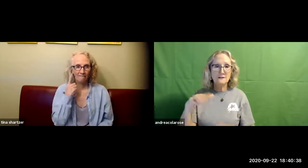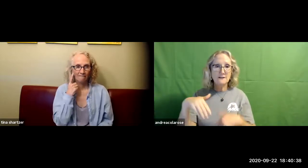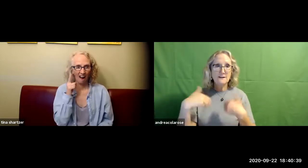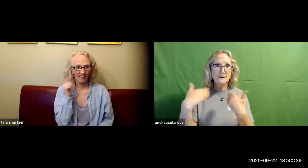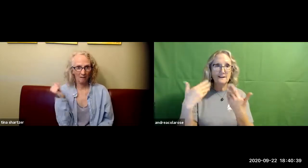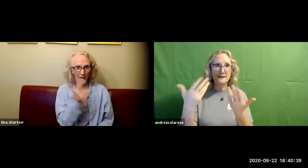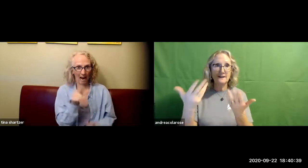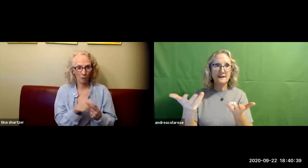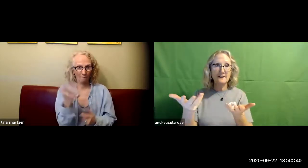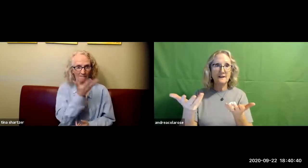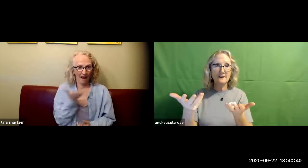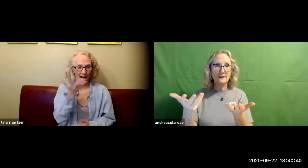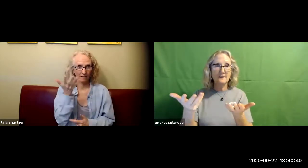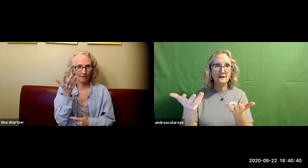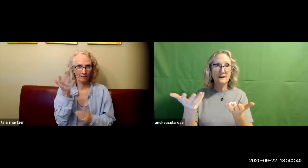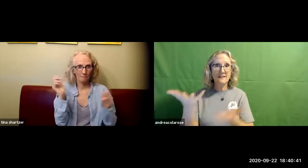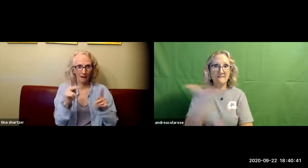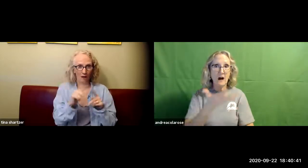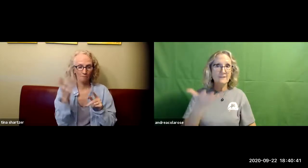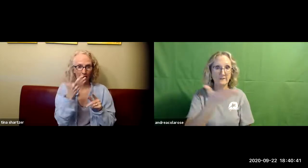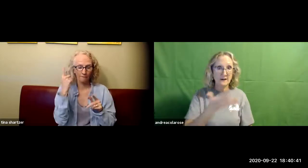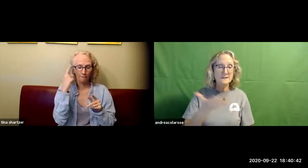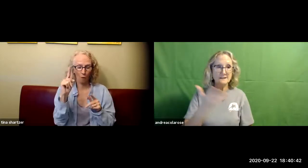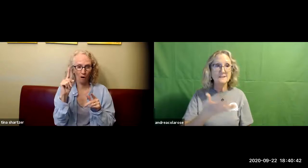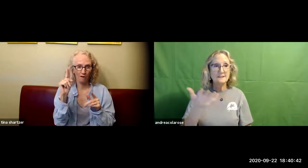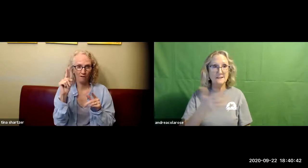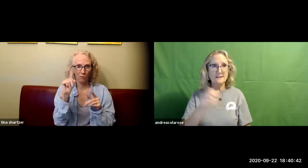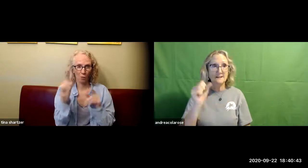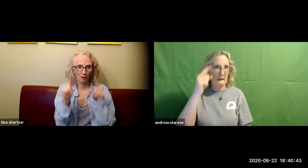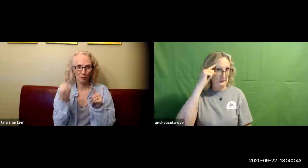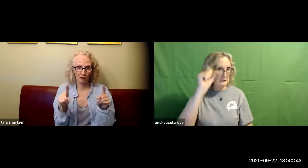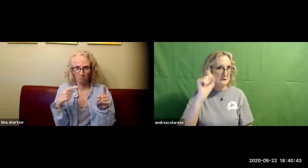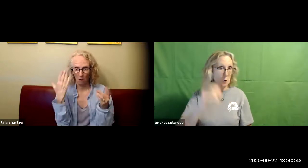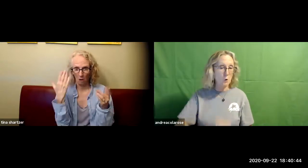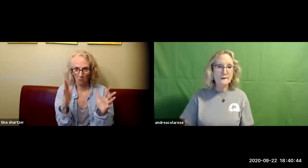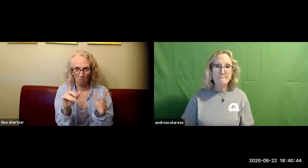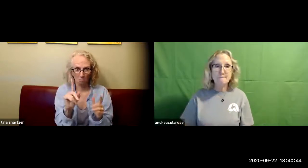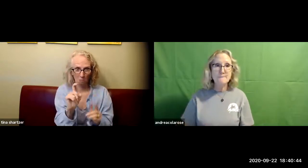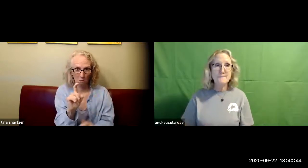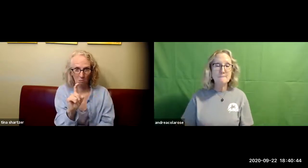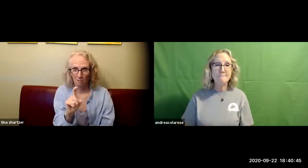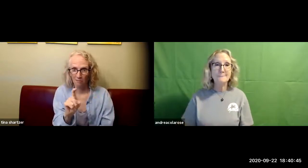it back over to lisa fur or are all vital that's up on the screen